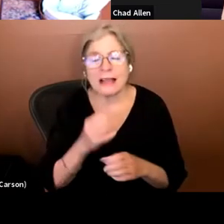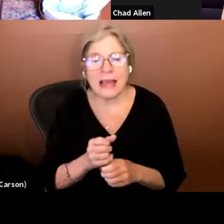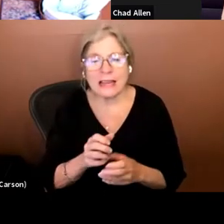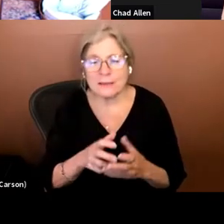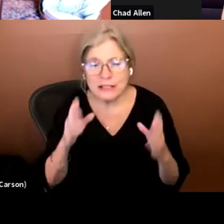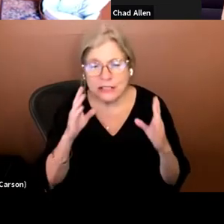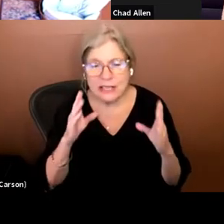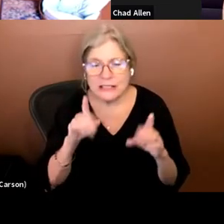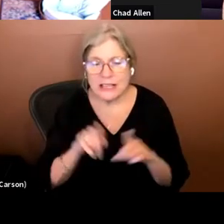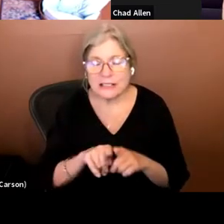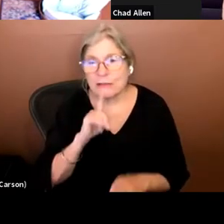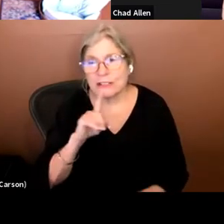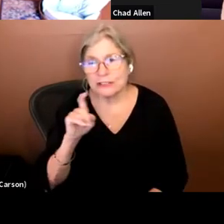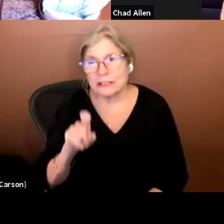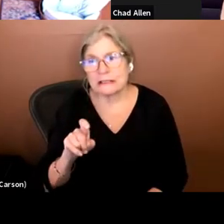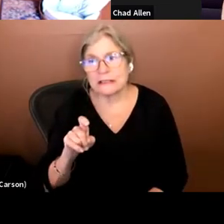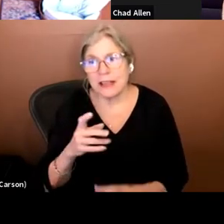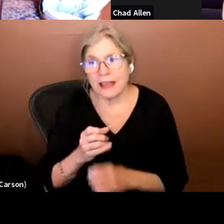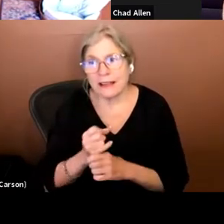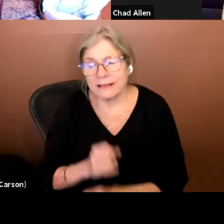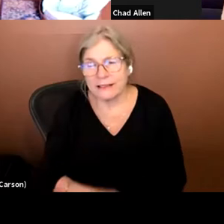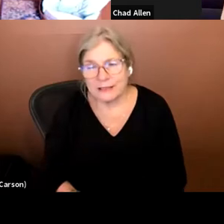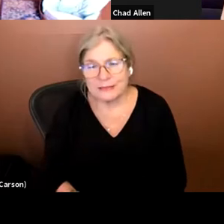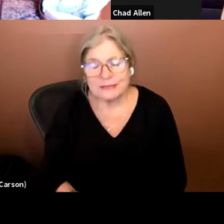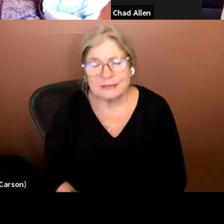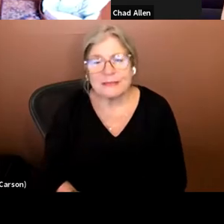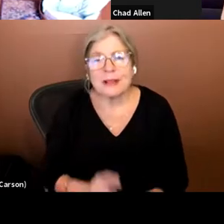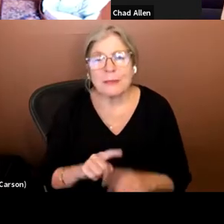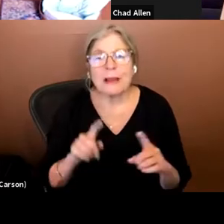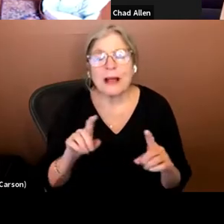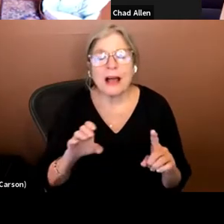really deserves. But I'll do my introduction first as you said.